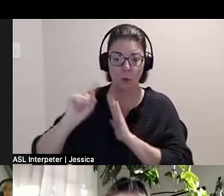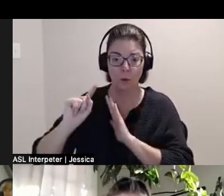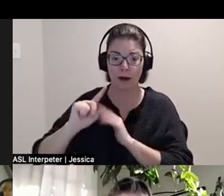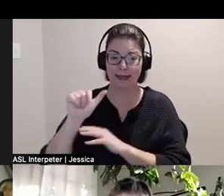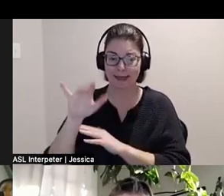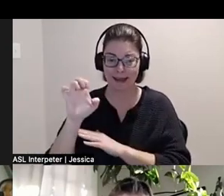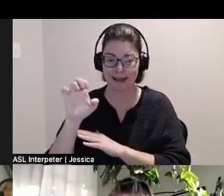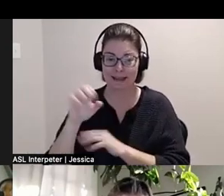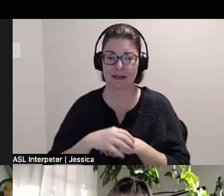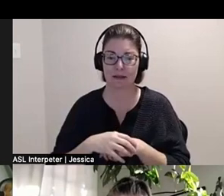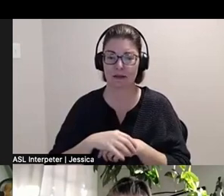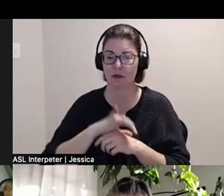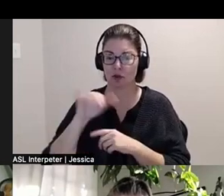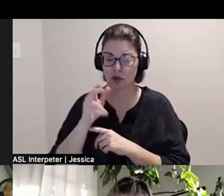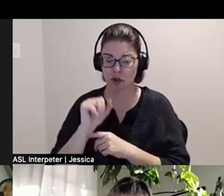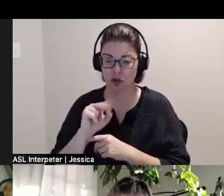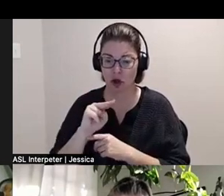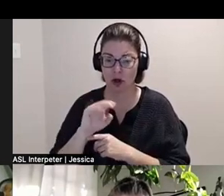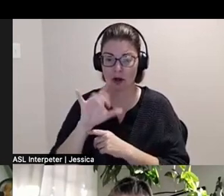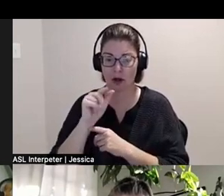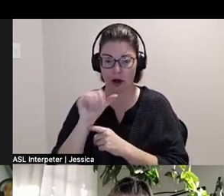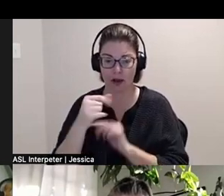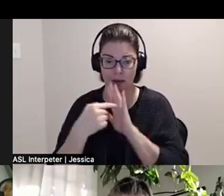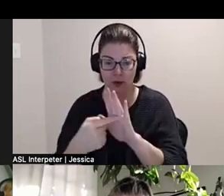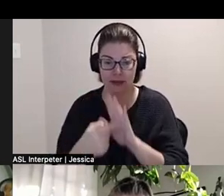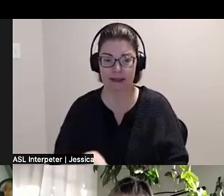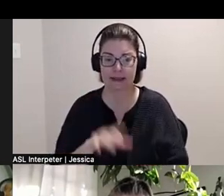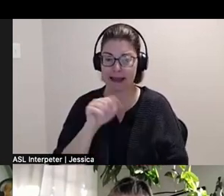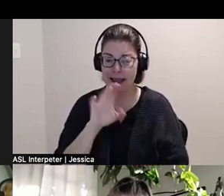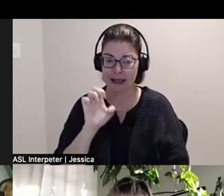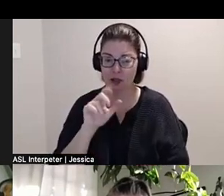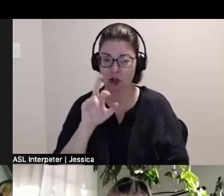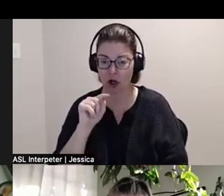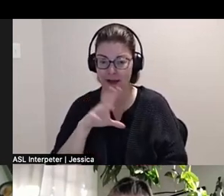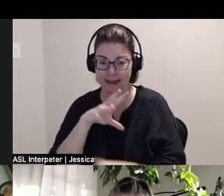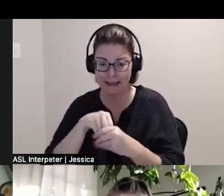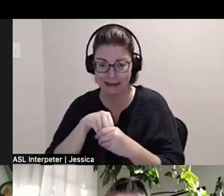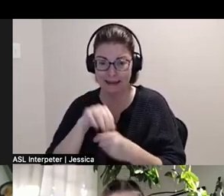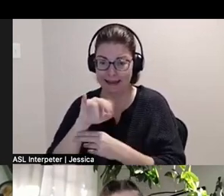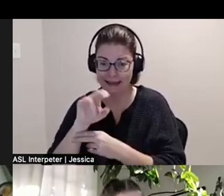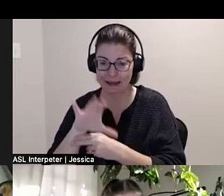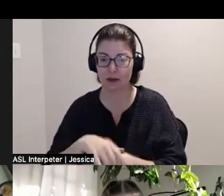John Connelly Presents, Ace Art Inc., The Rooms and BACA. His art,